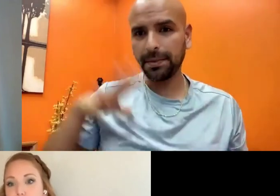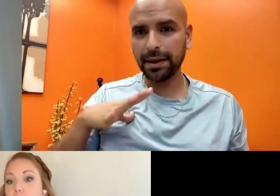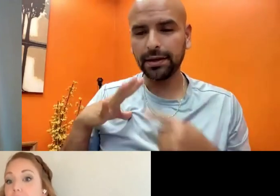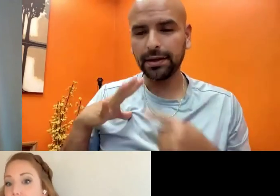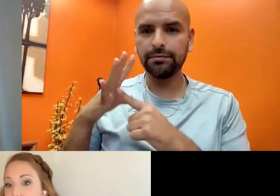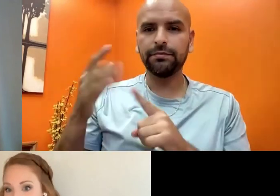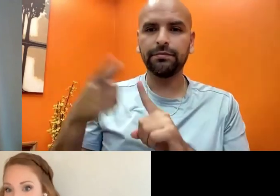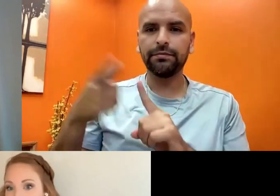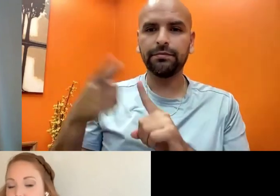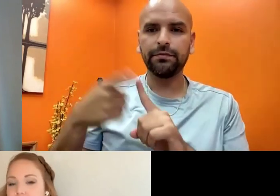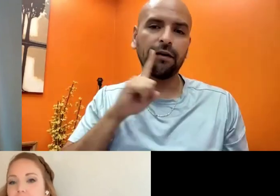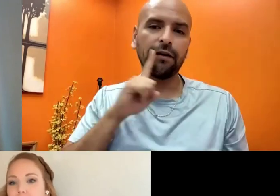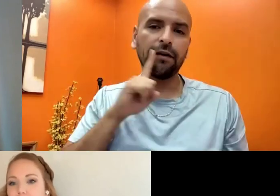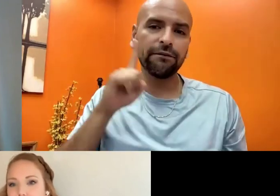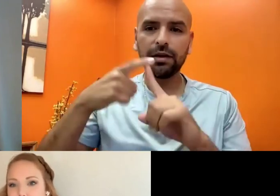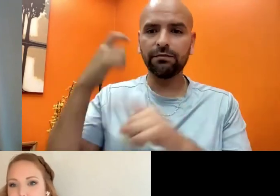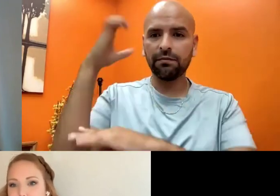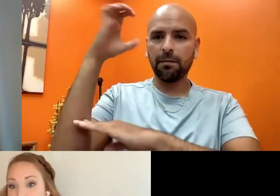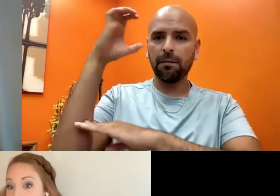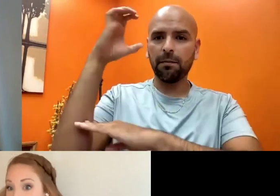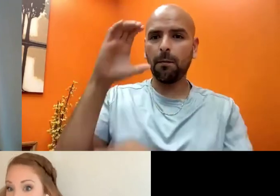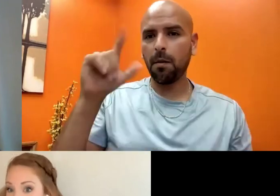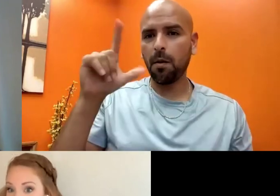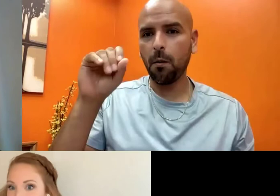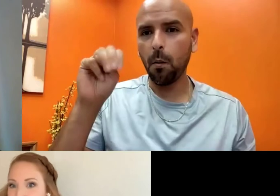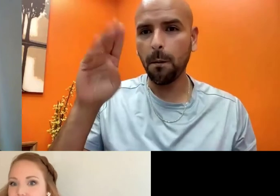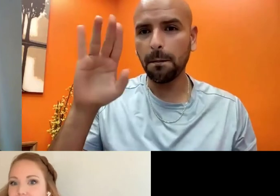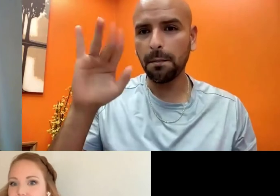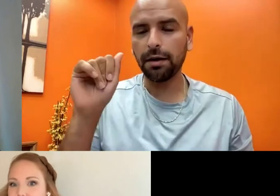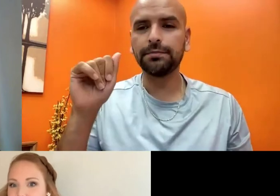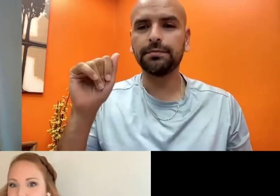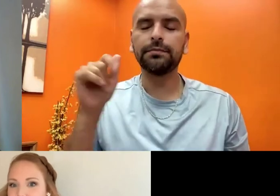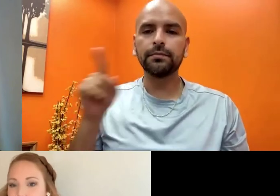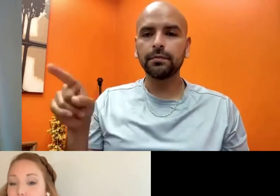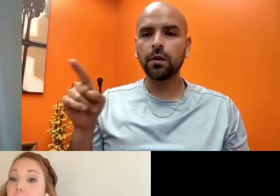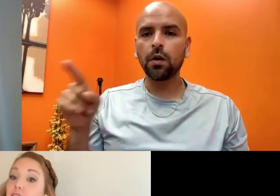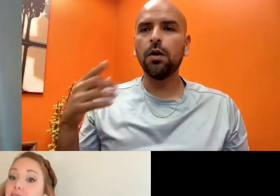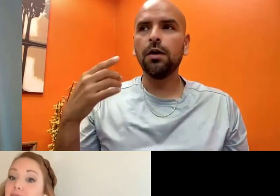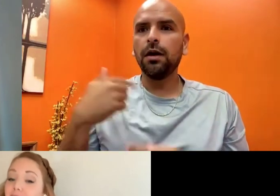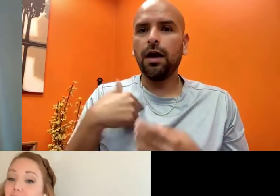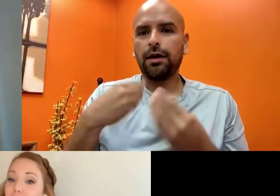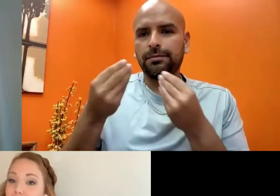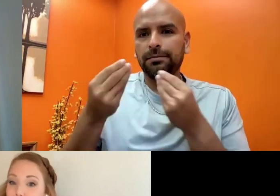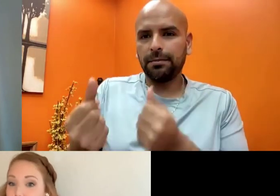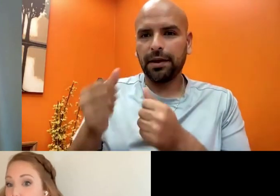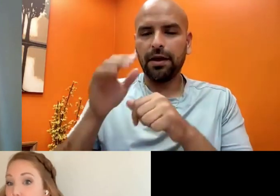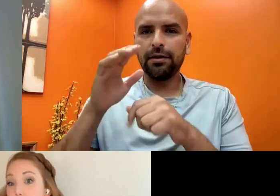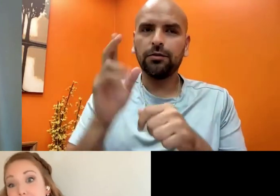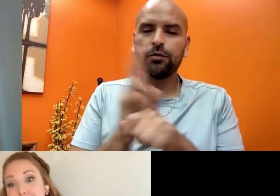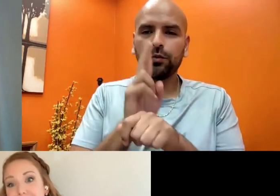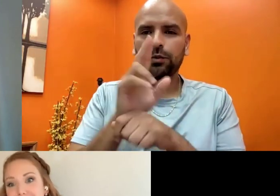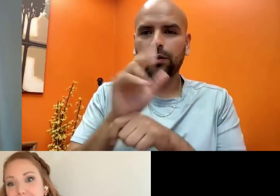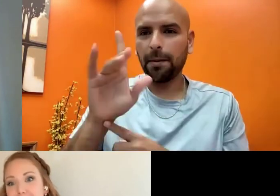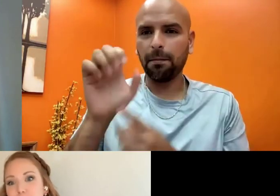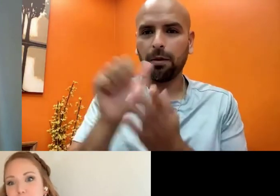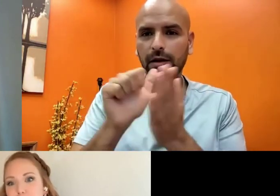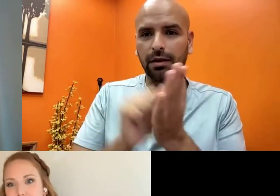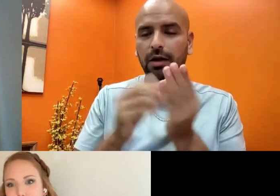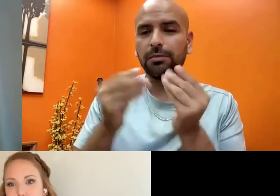So I got married on a married man and I married a guy from Columbia and we were